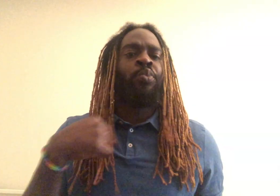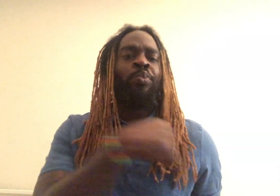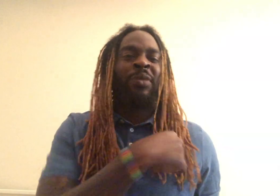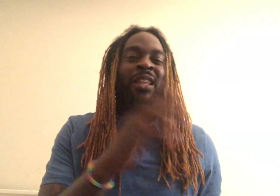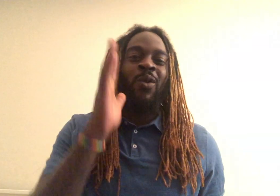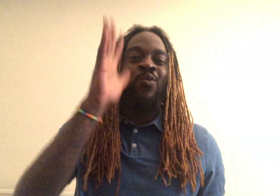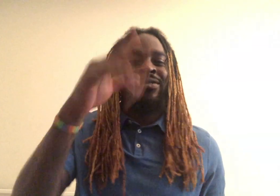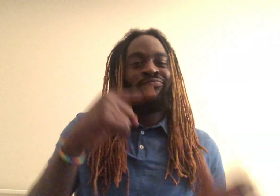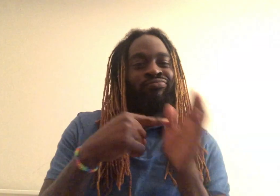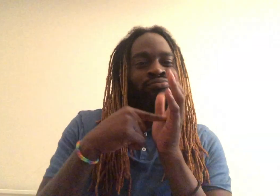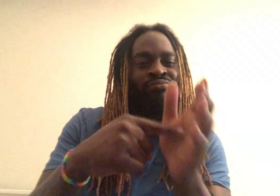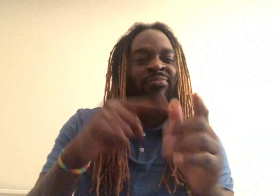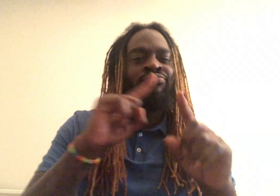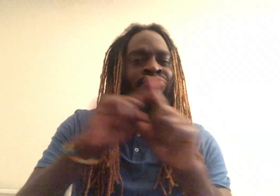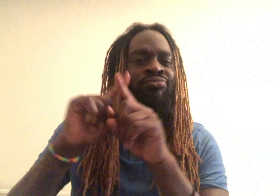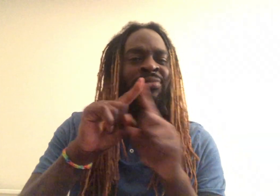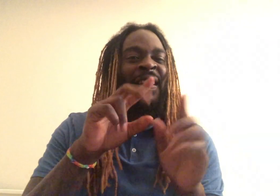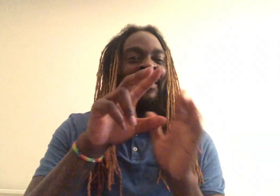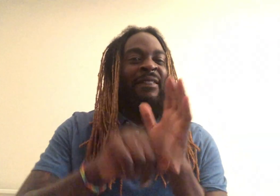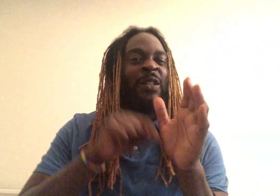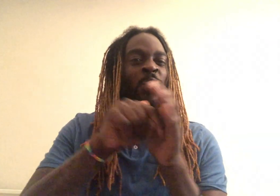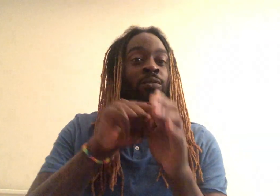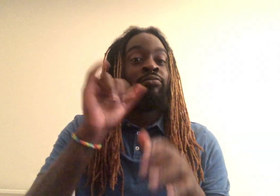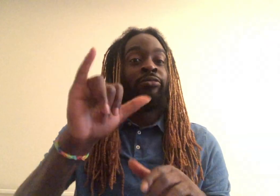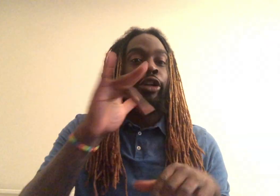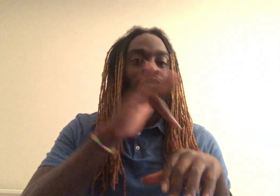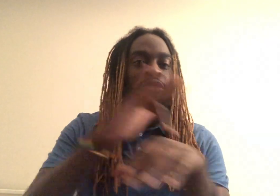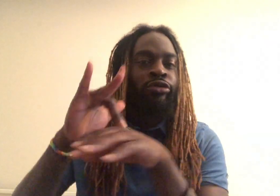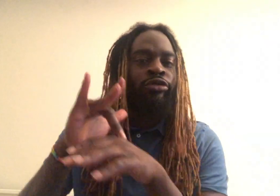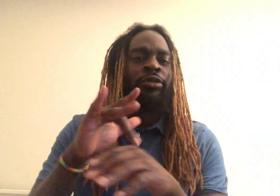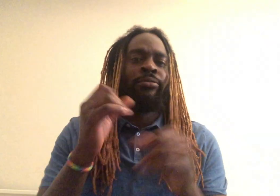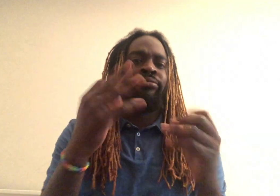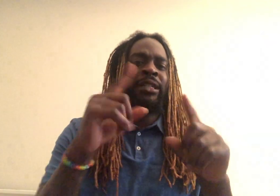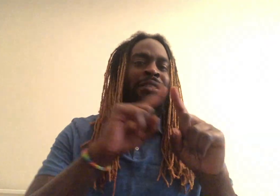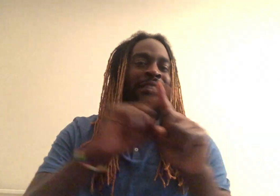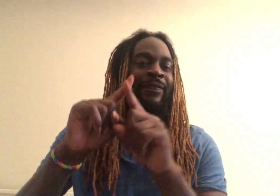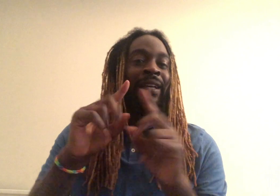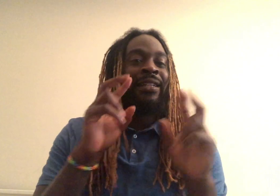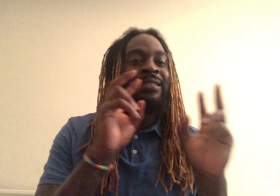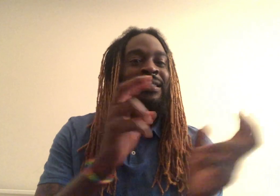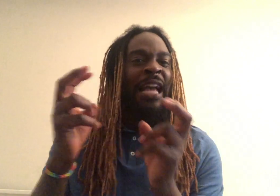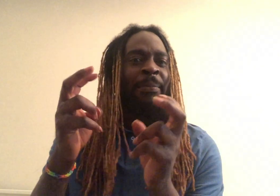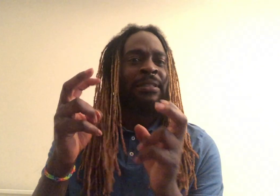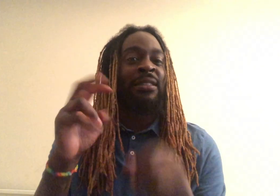We are going to share videos that discuss various issues